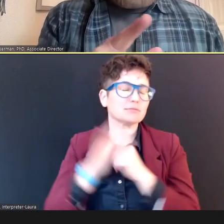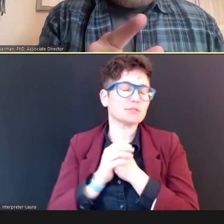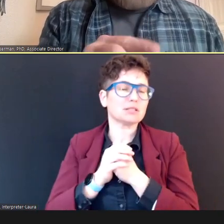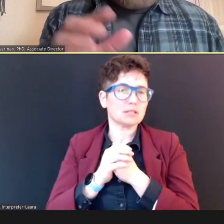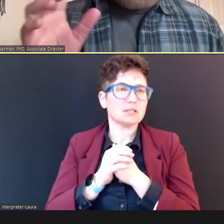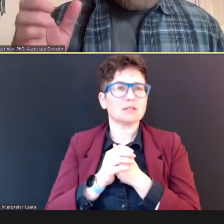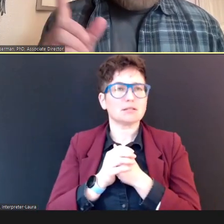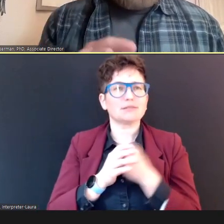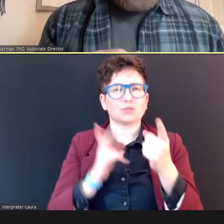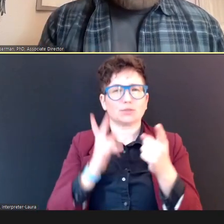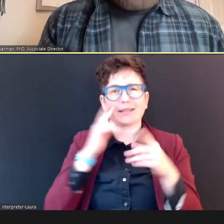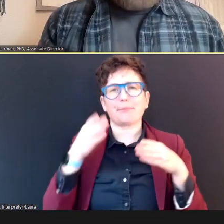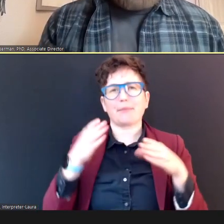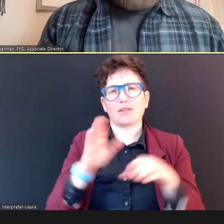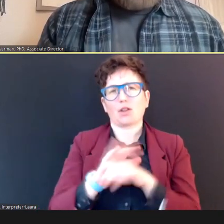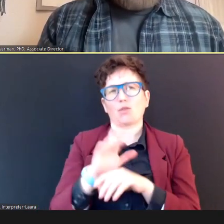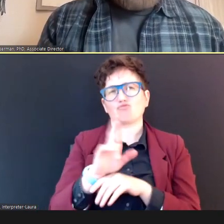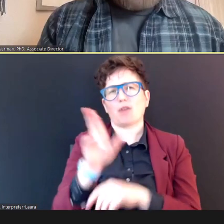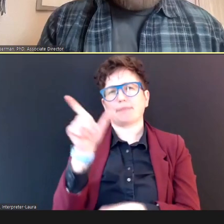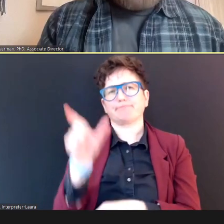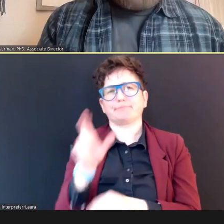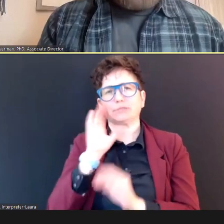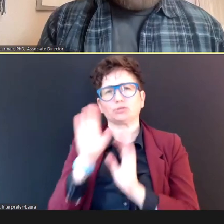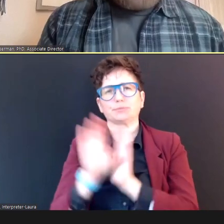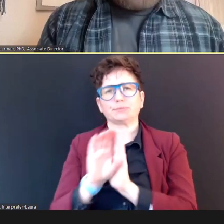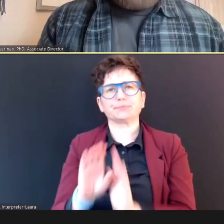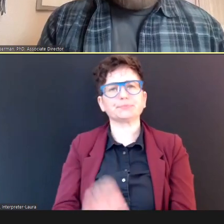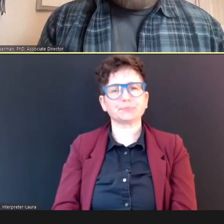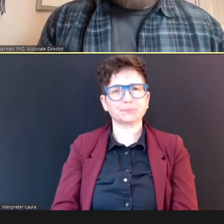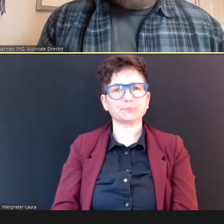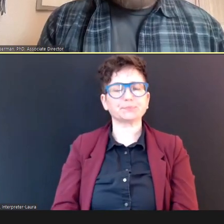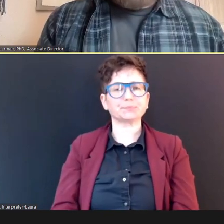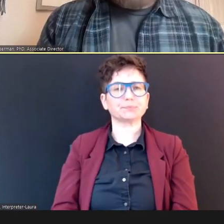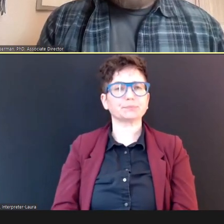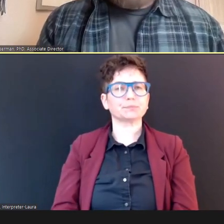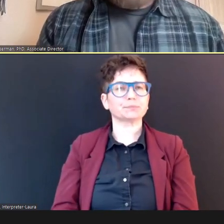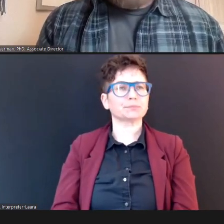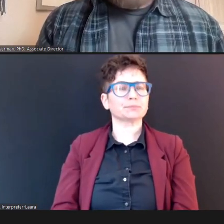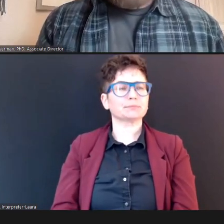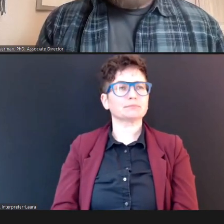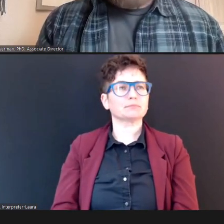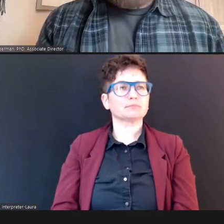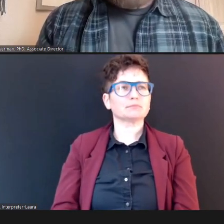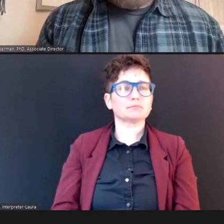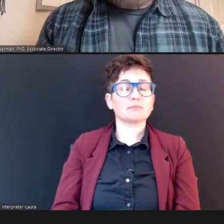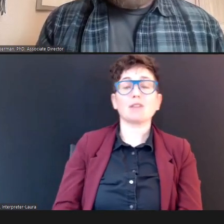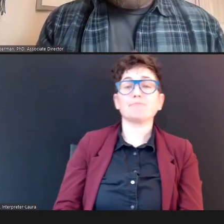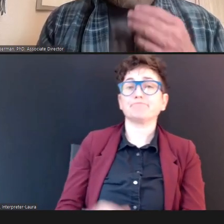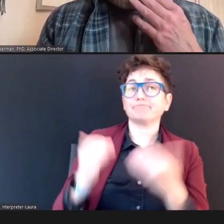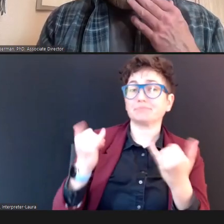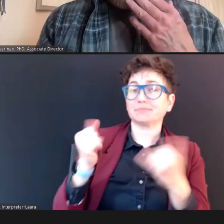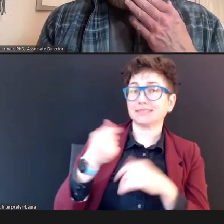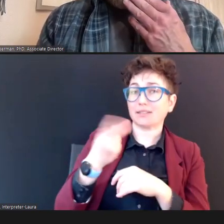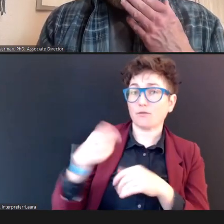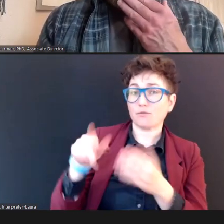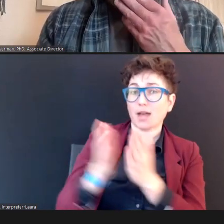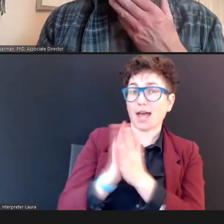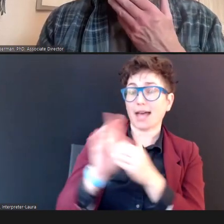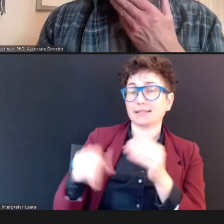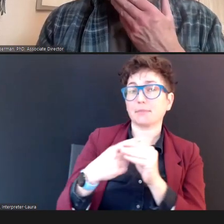(A pause), Terry Foust, AuD, CCC-A/SLP: Now several of you asked about why some programs, are no longer using